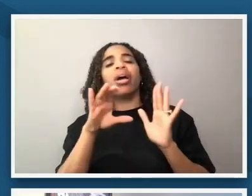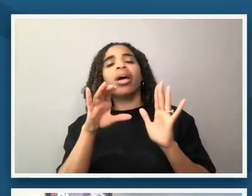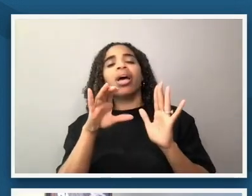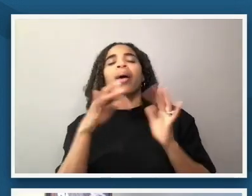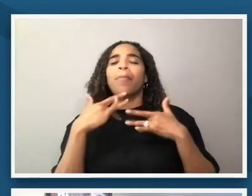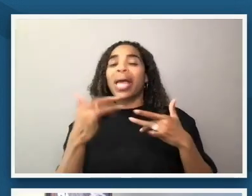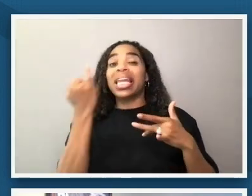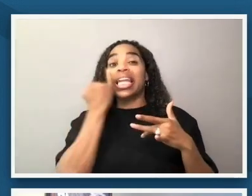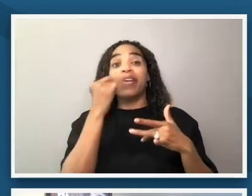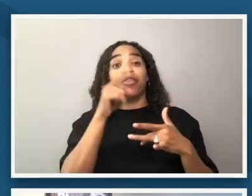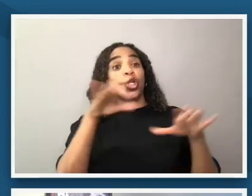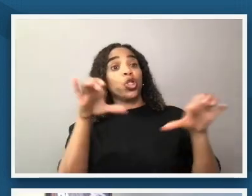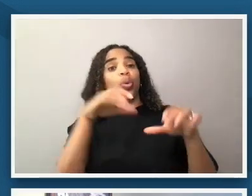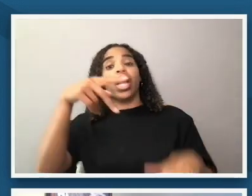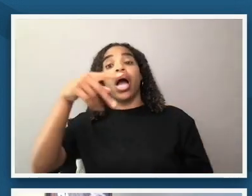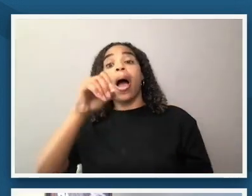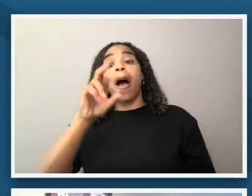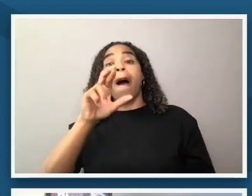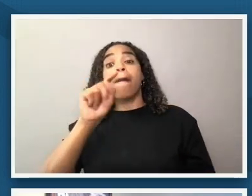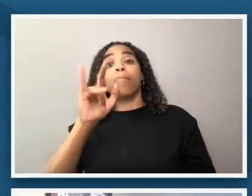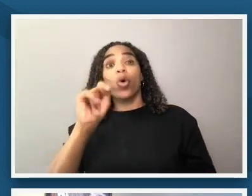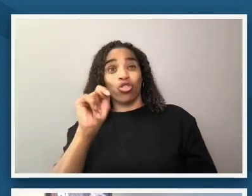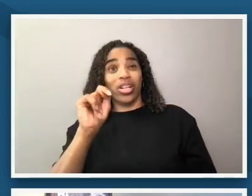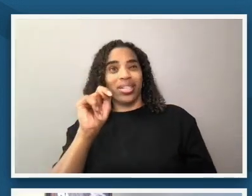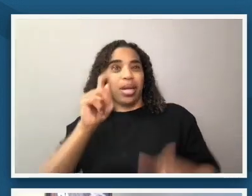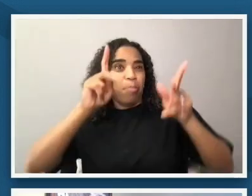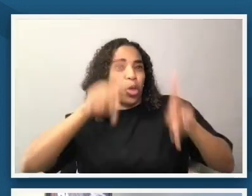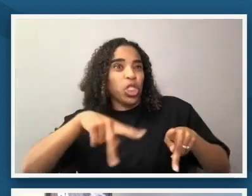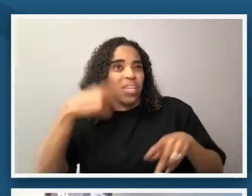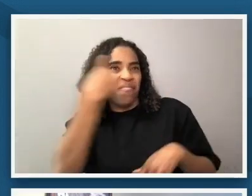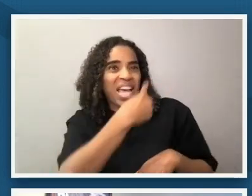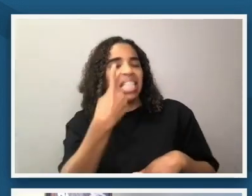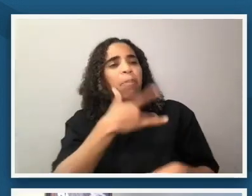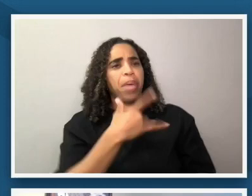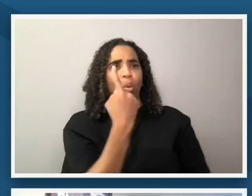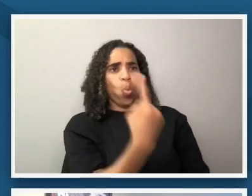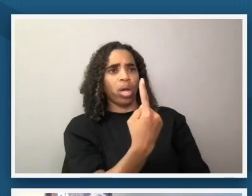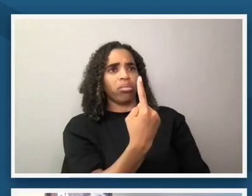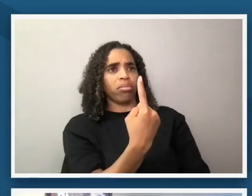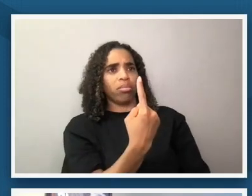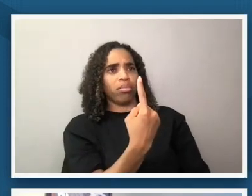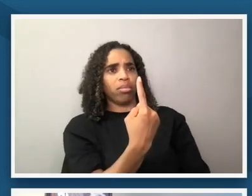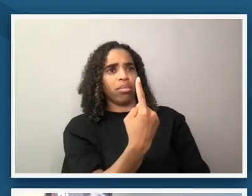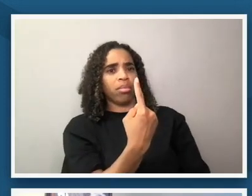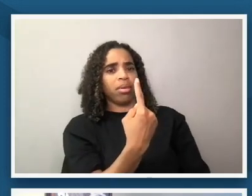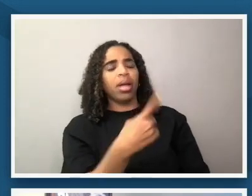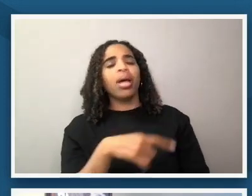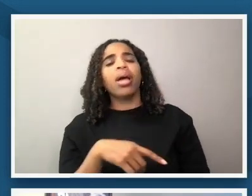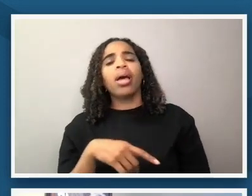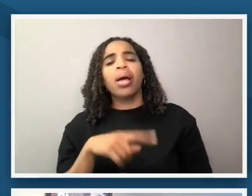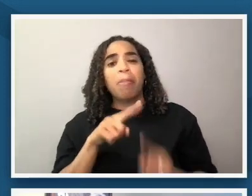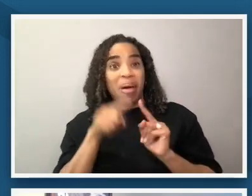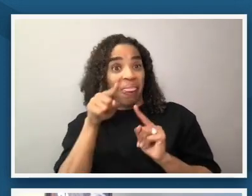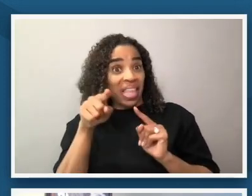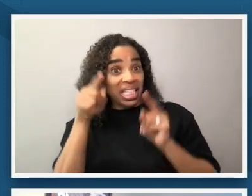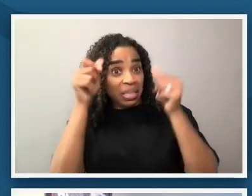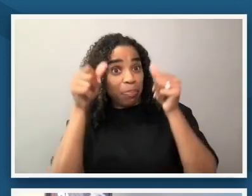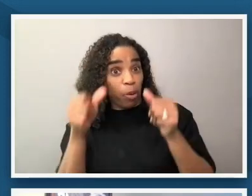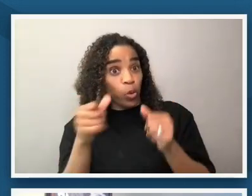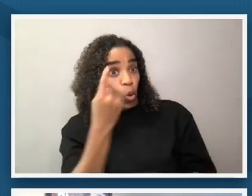in a portrait that um rather than depicting the action